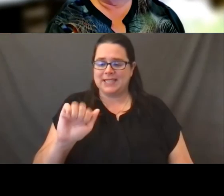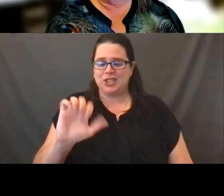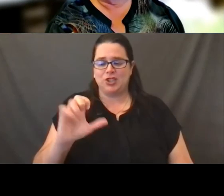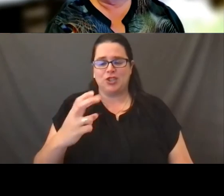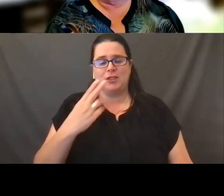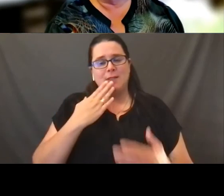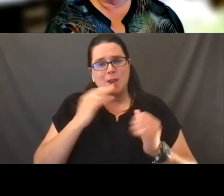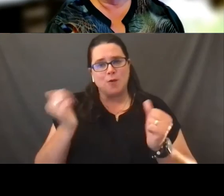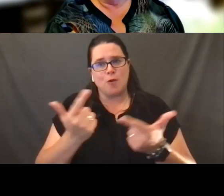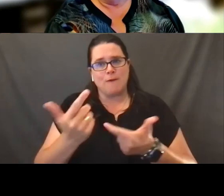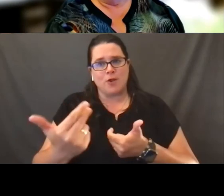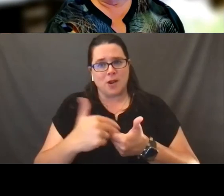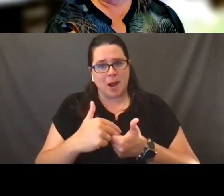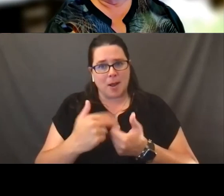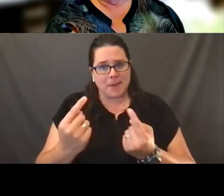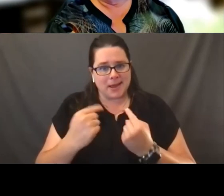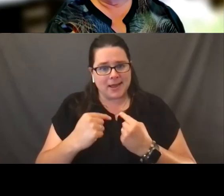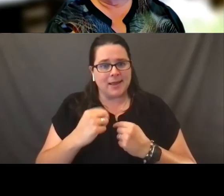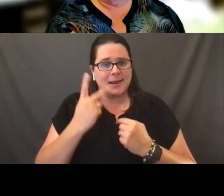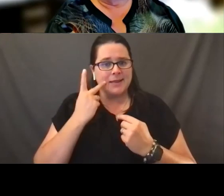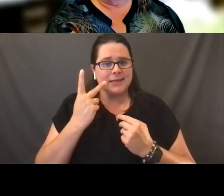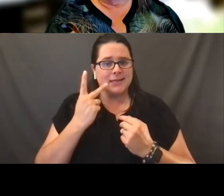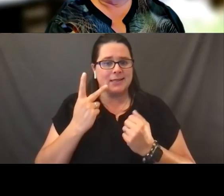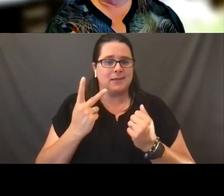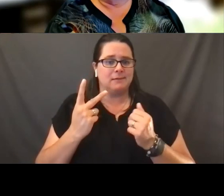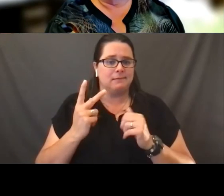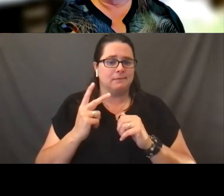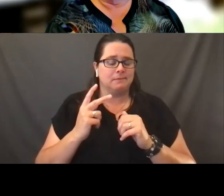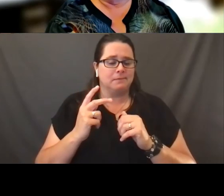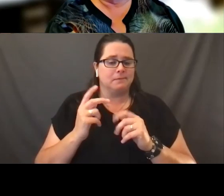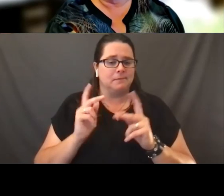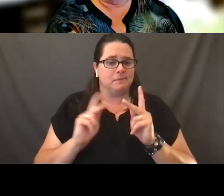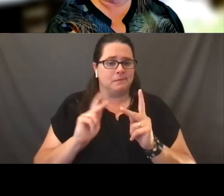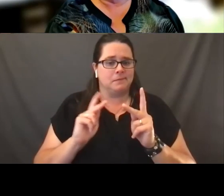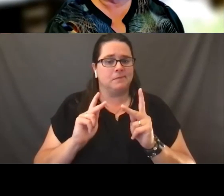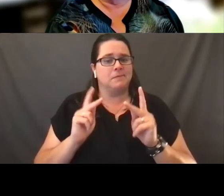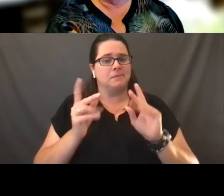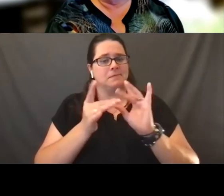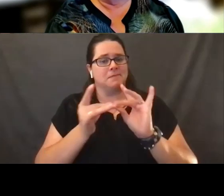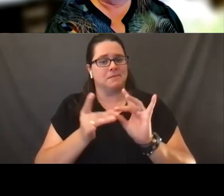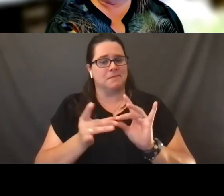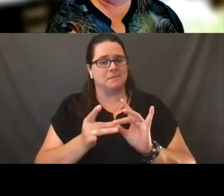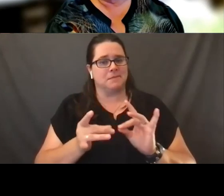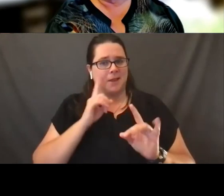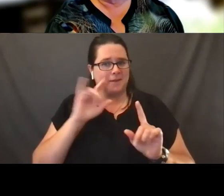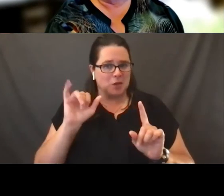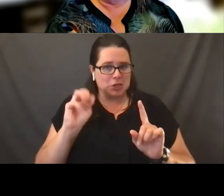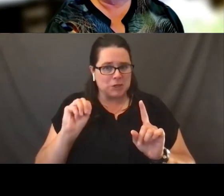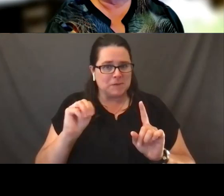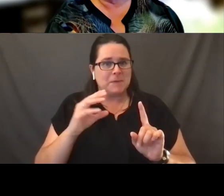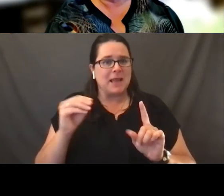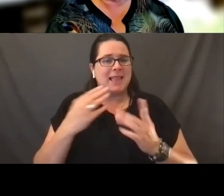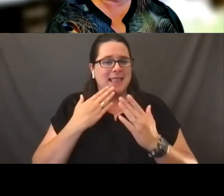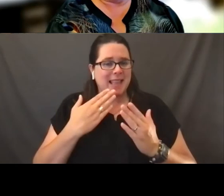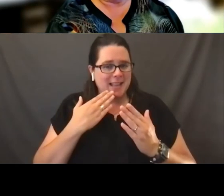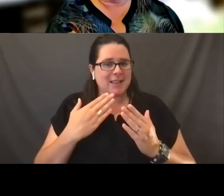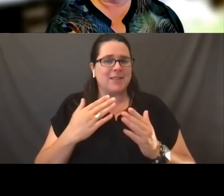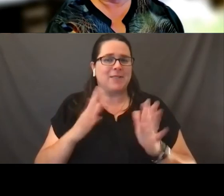and I'm seeing that there are people making comments for Jim and thanking us and that's great.